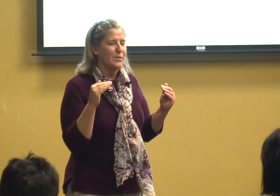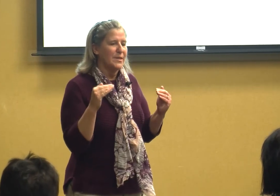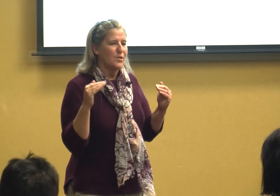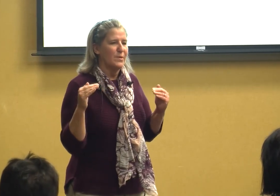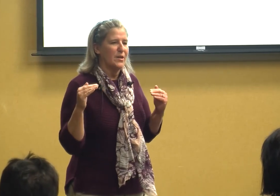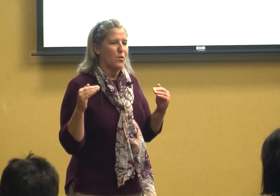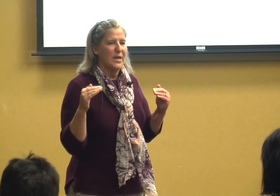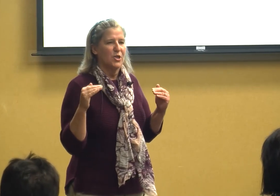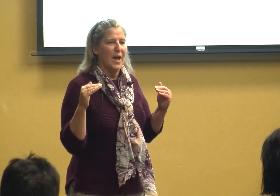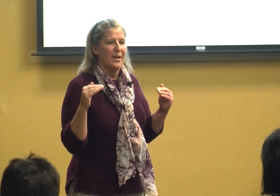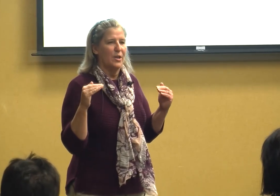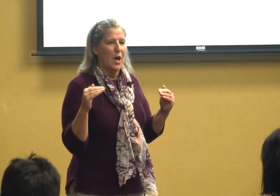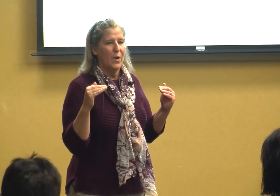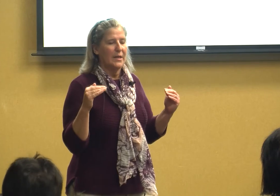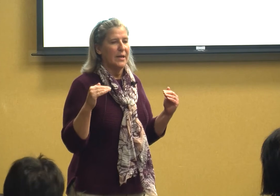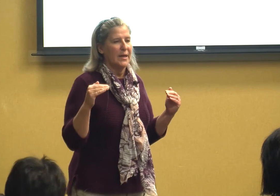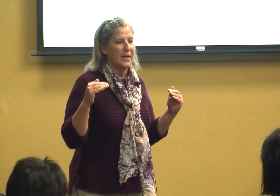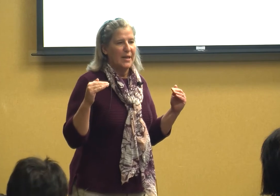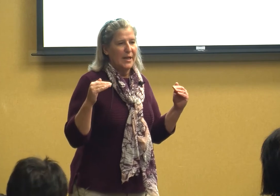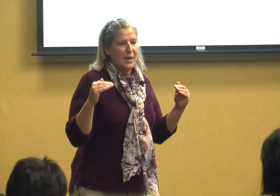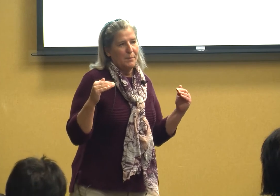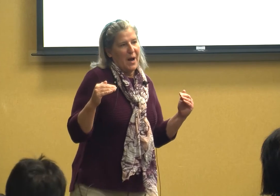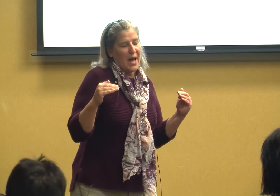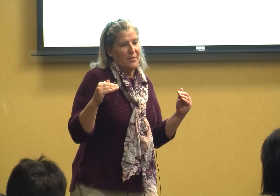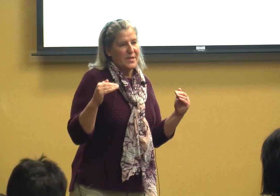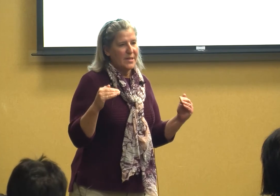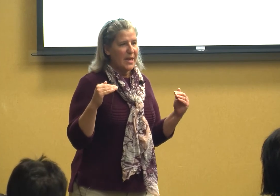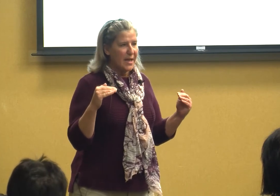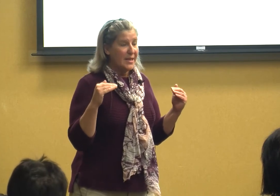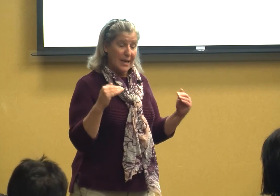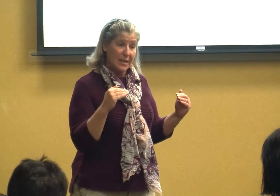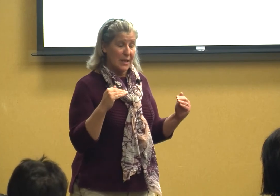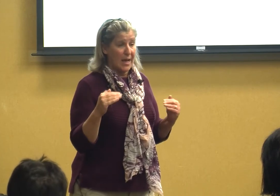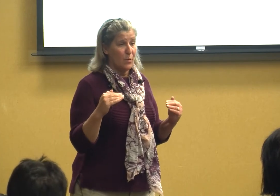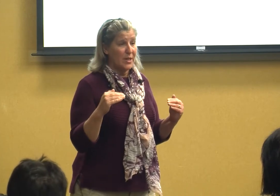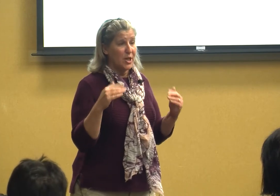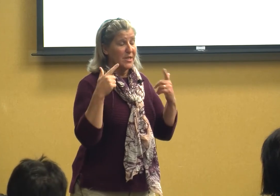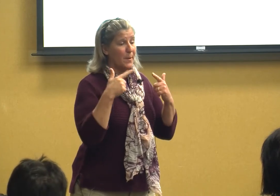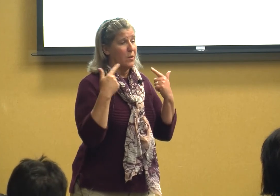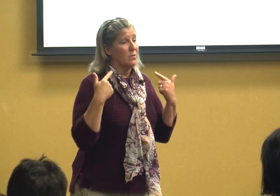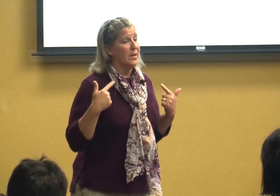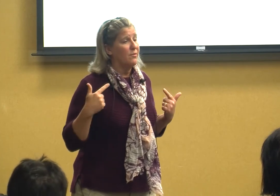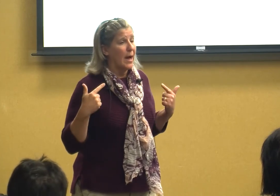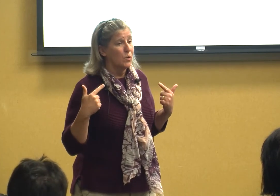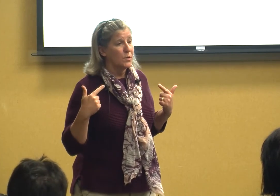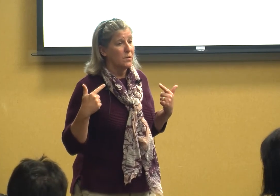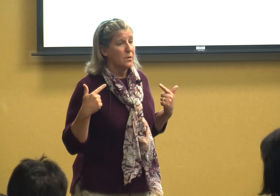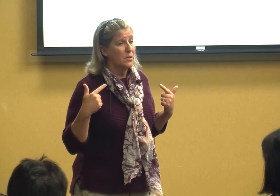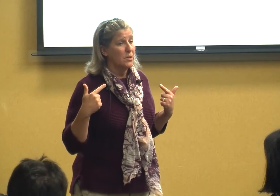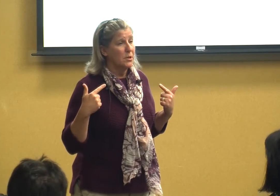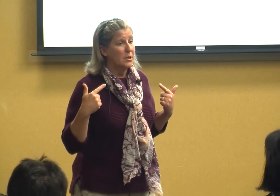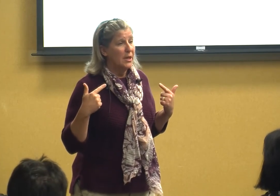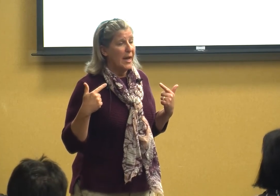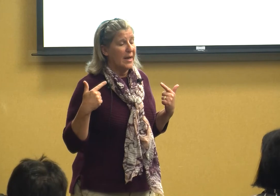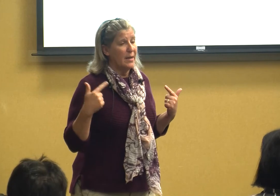sensory integration I had no idea but this kid needed language he spoke only in vowels and he